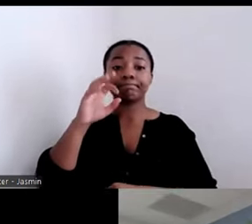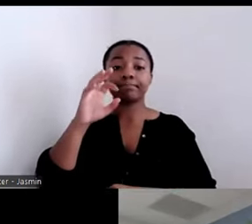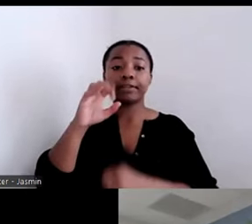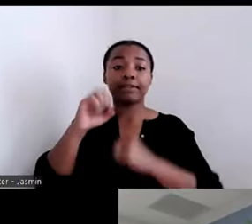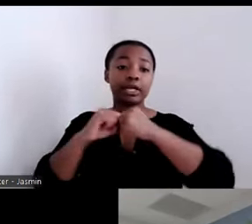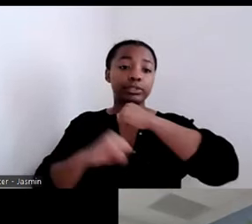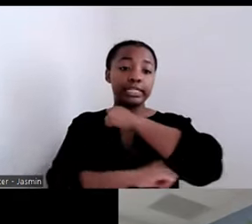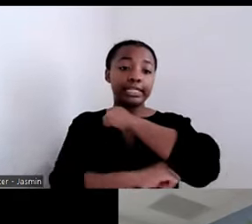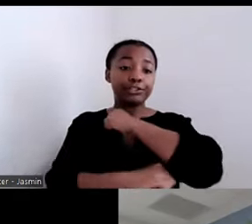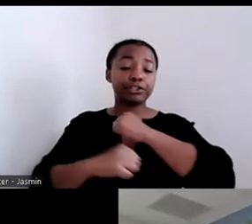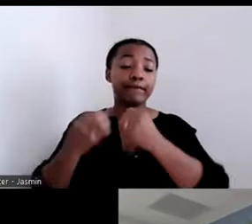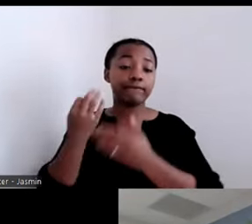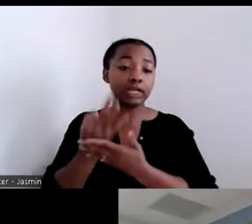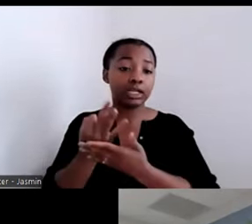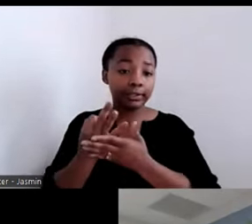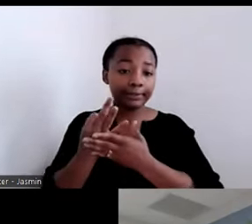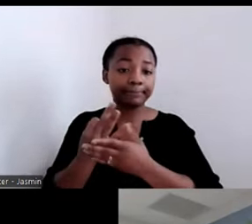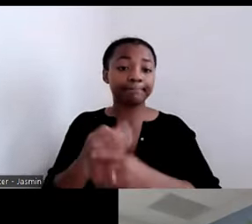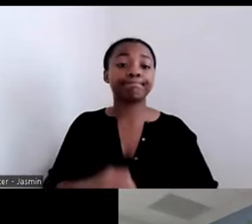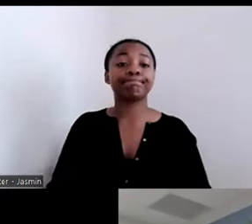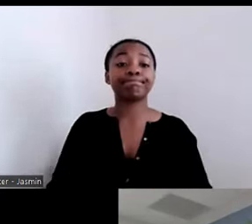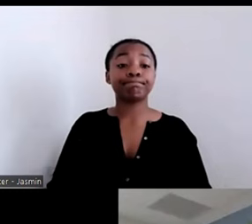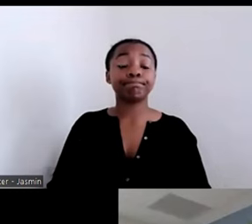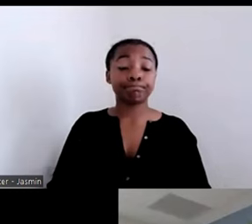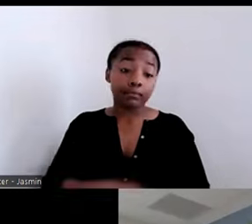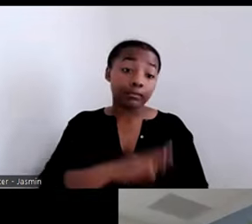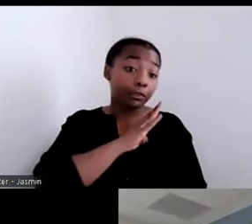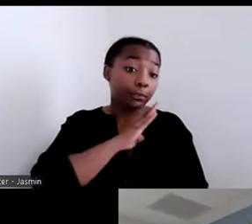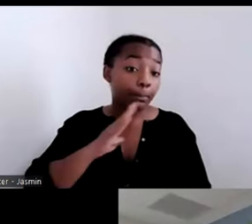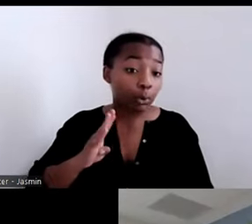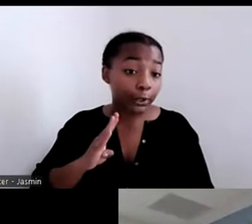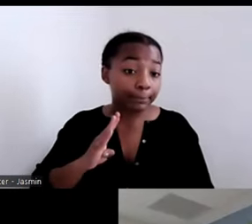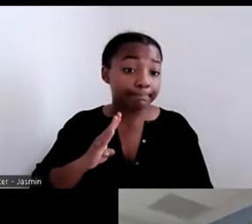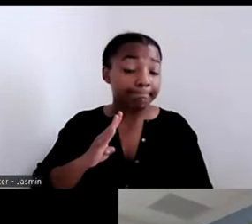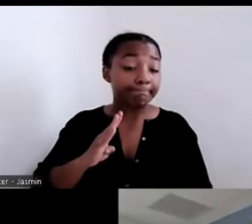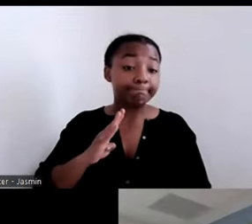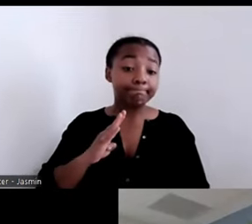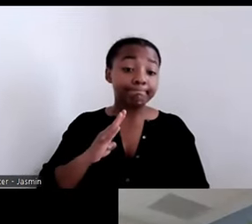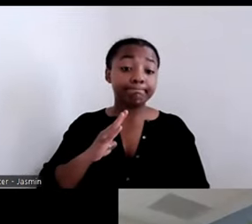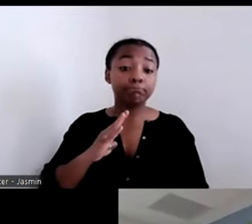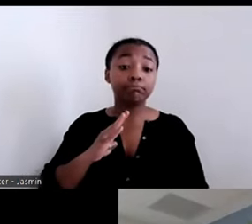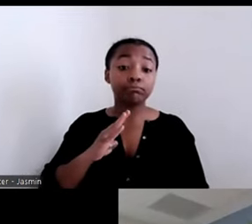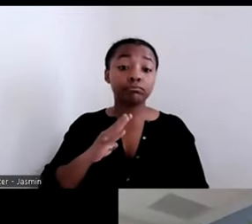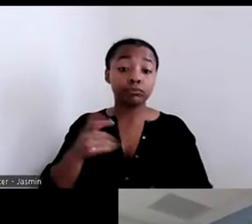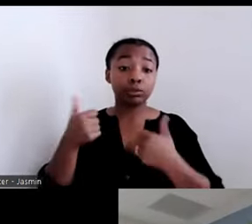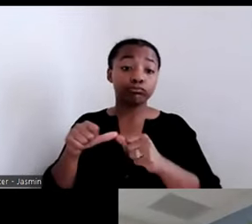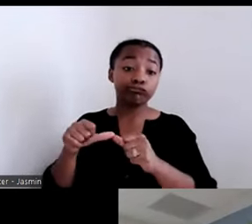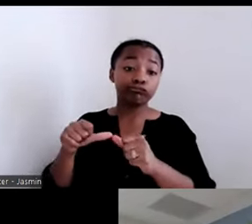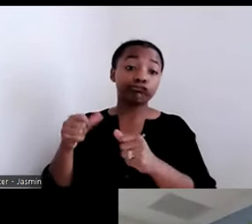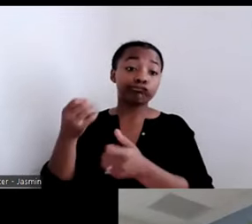as the board does fund raising. We are out there trying to raise more money to expand our work.